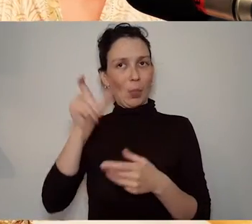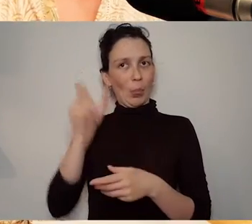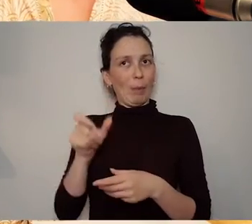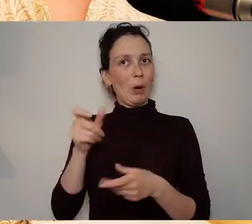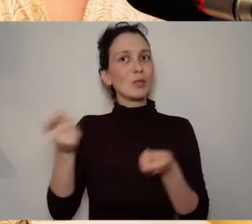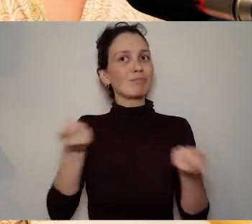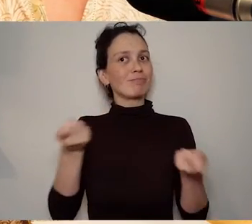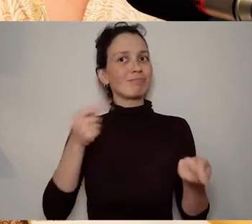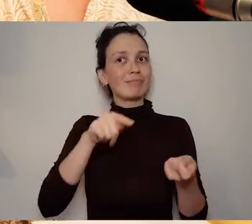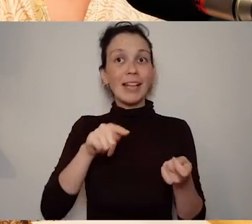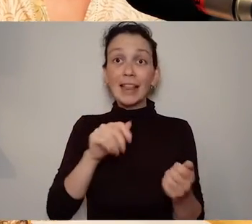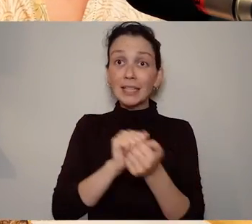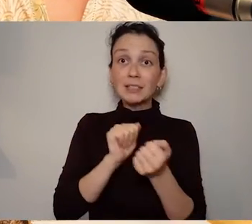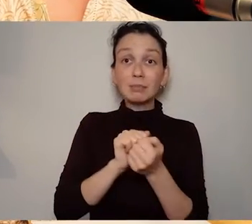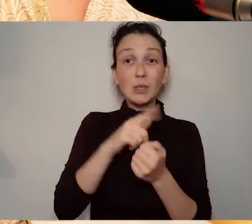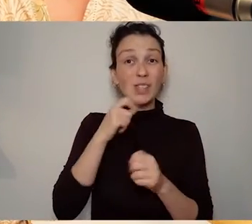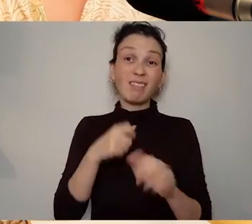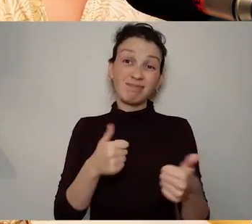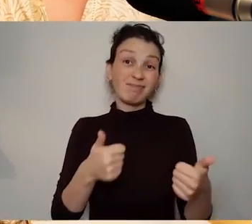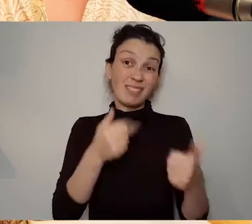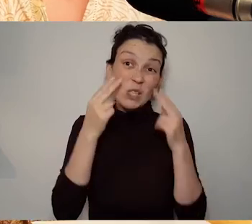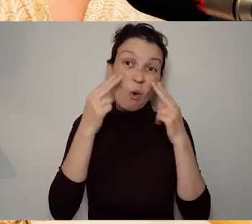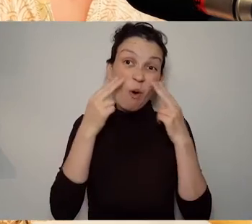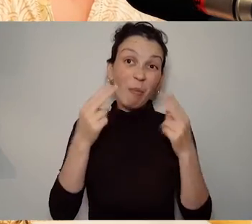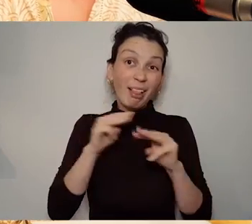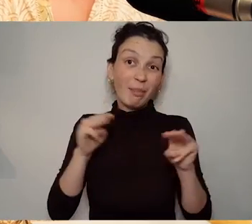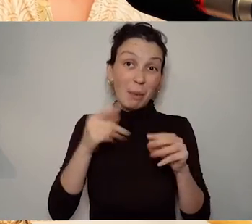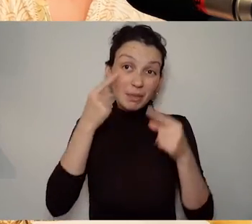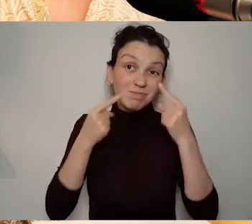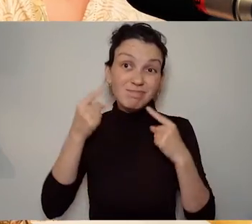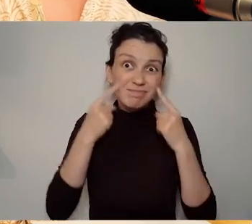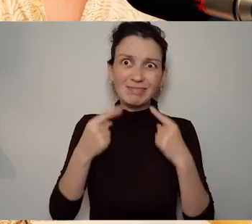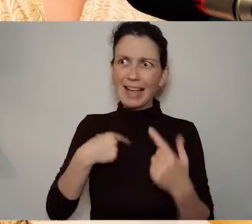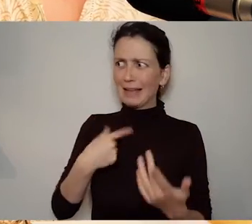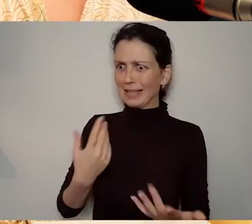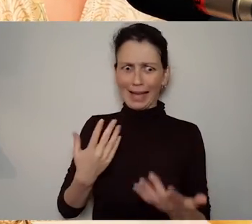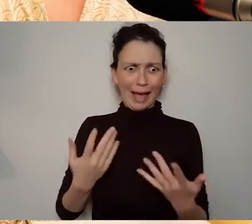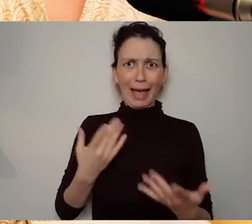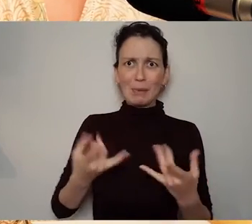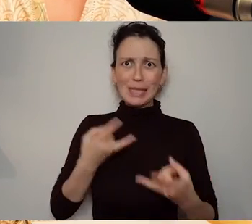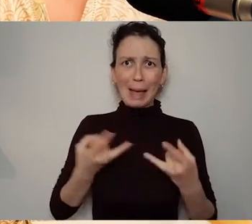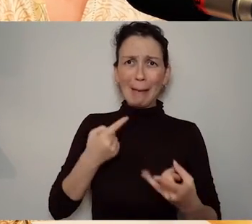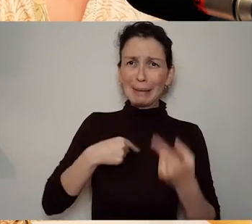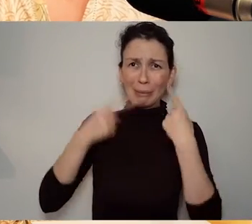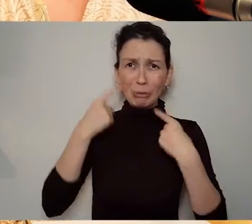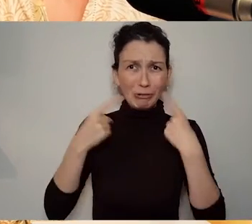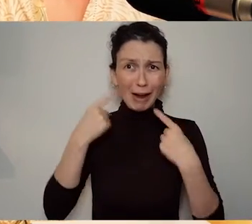become this tool for reflection for advocacy you know for social justice issues it's fantastic